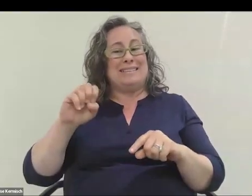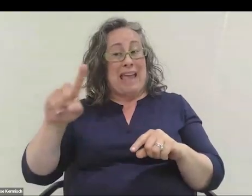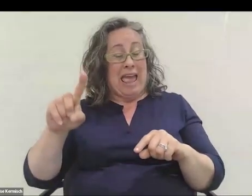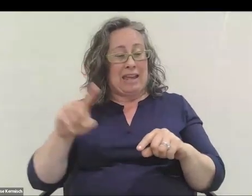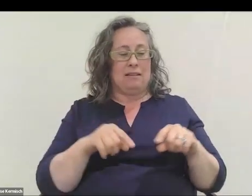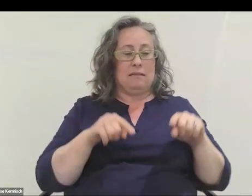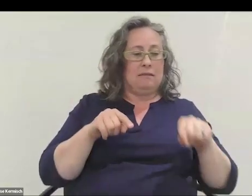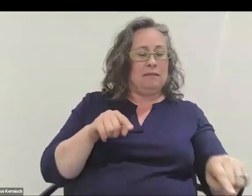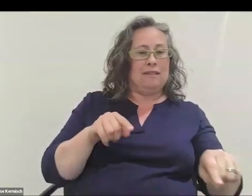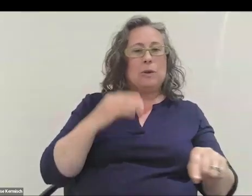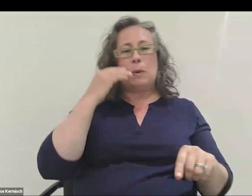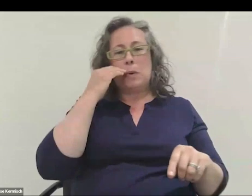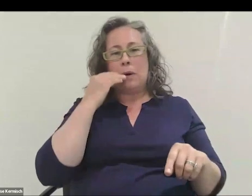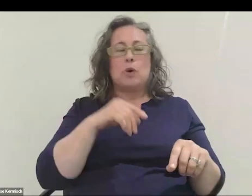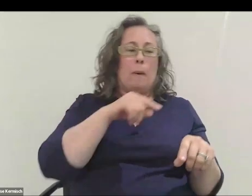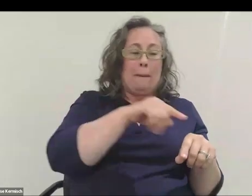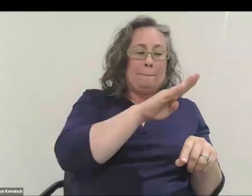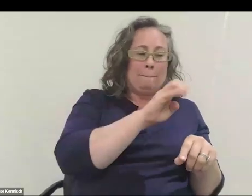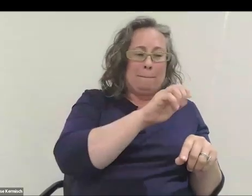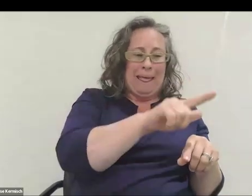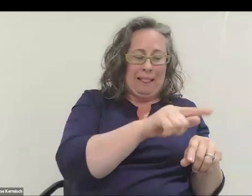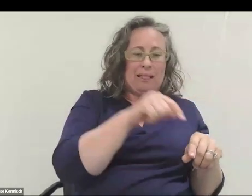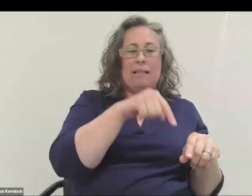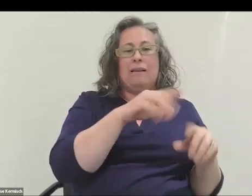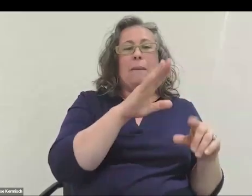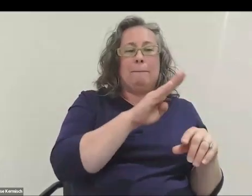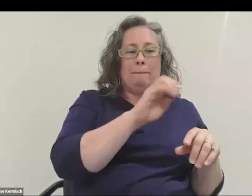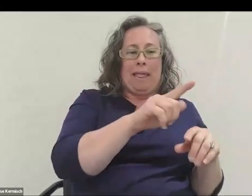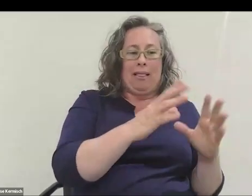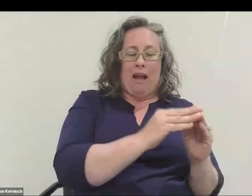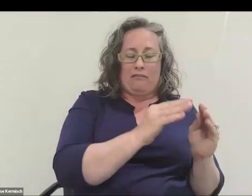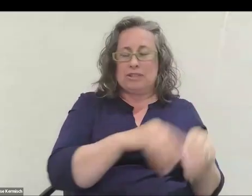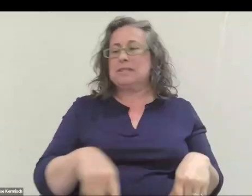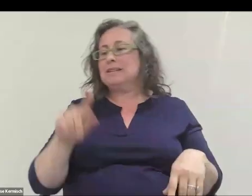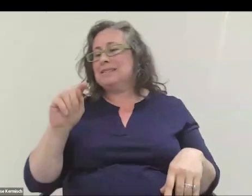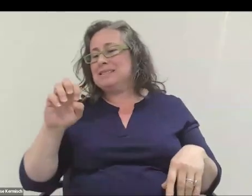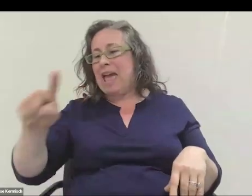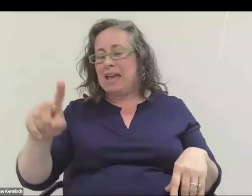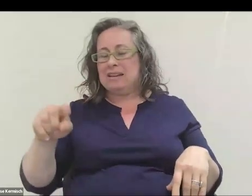Bill &Ted's Excellent Adventure. This is at the Bill Conference which was this unofficial